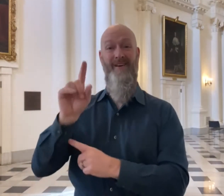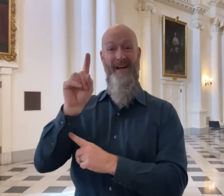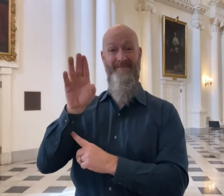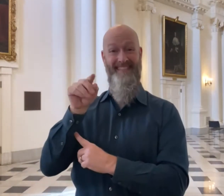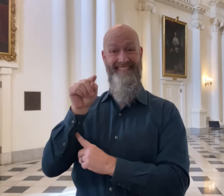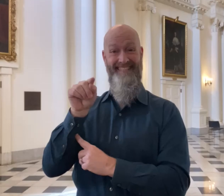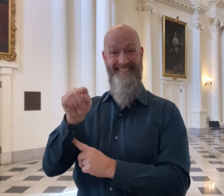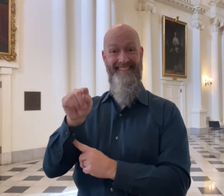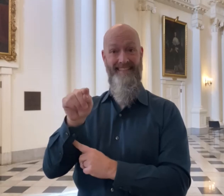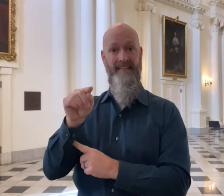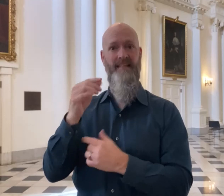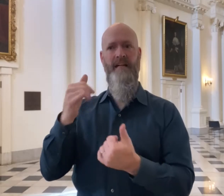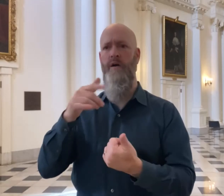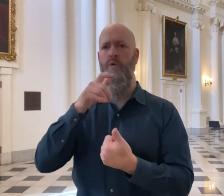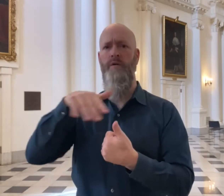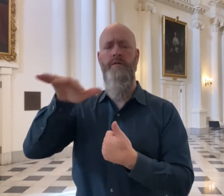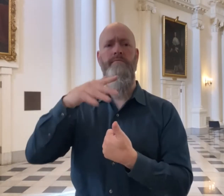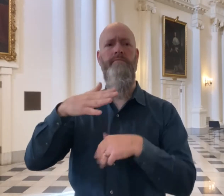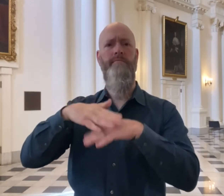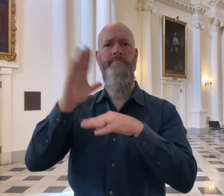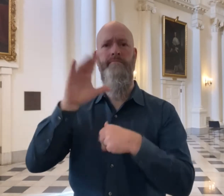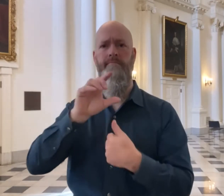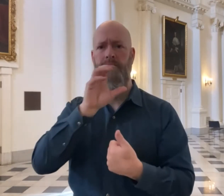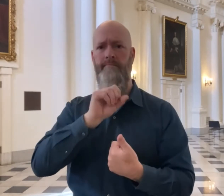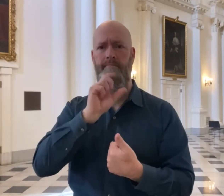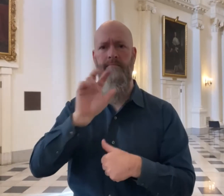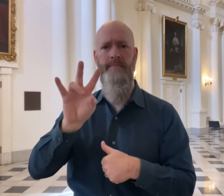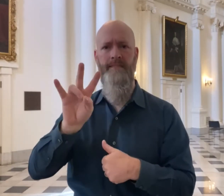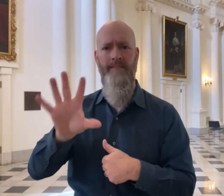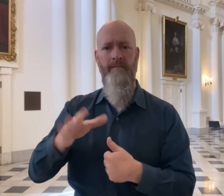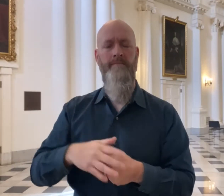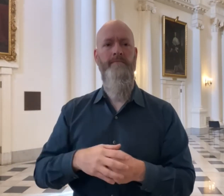vaccination distribution goes towards individuals age 75 or above,